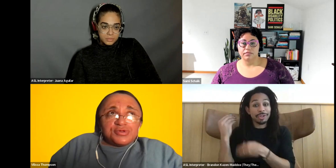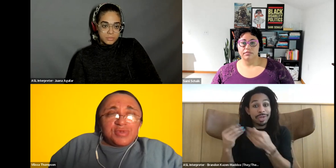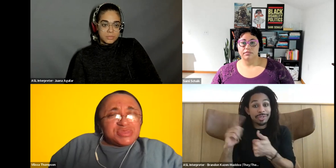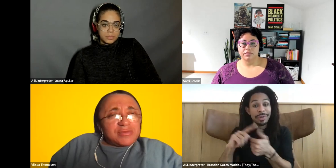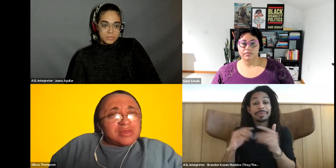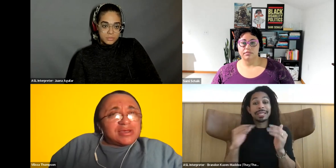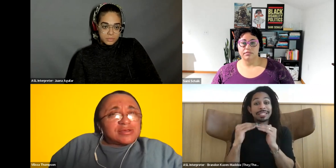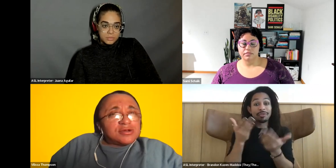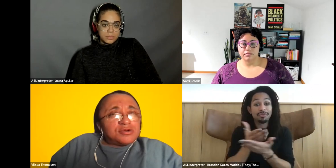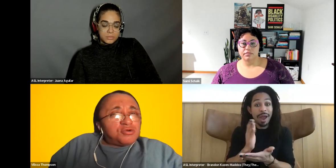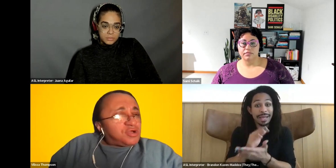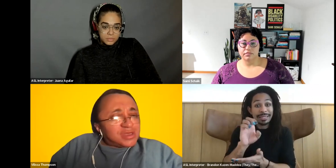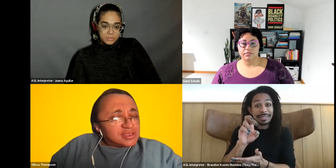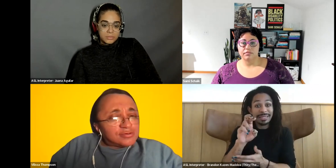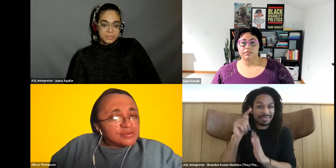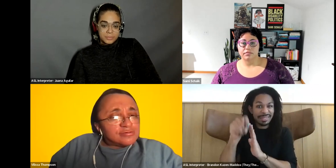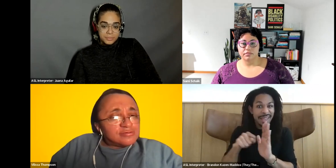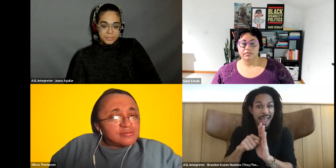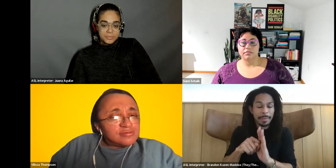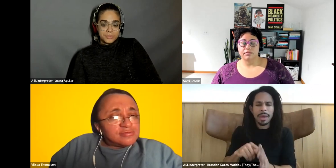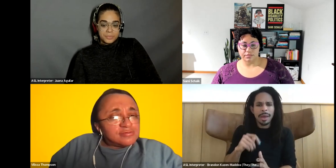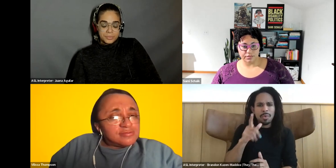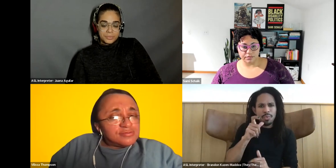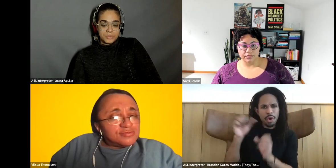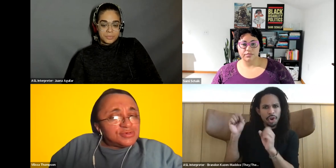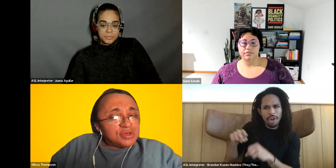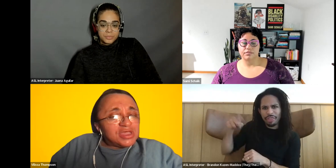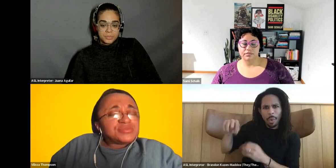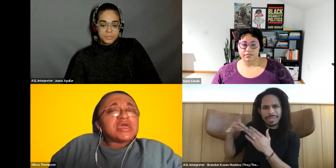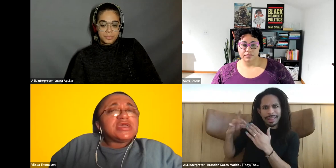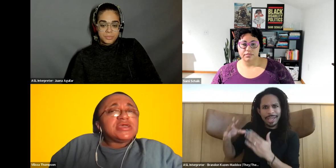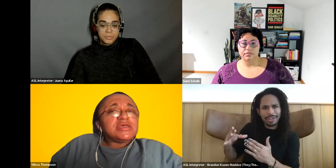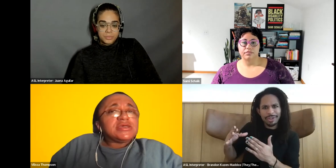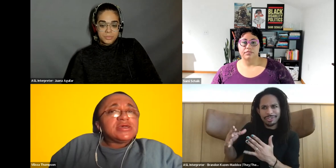Vilissa Thompson: Maybe you think about like Who could they talk to? You know, if they.